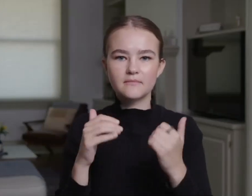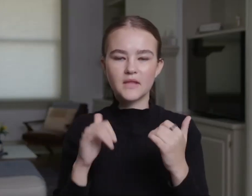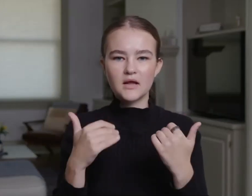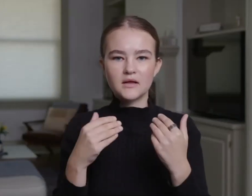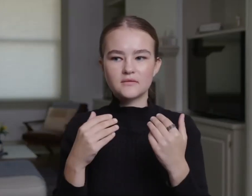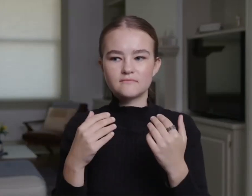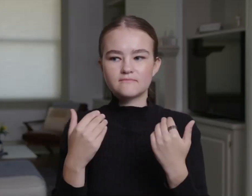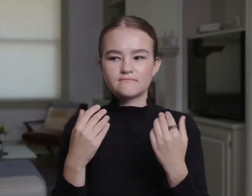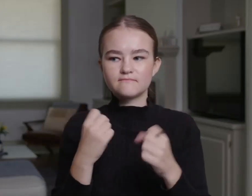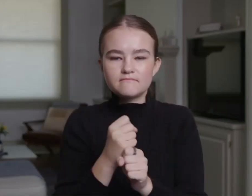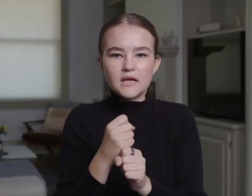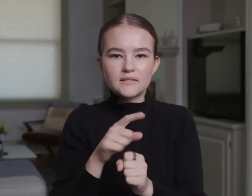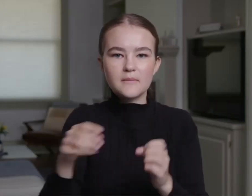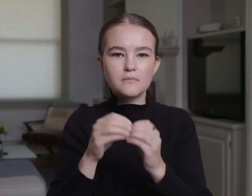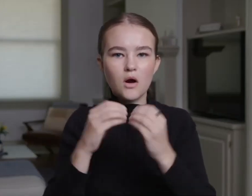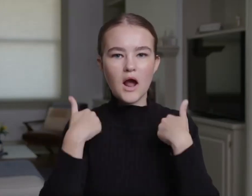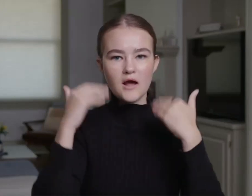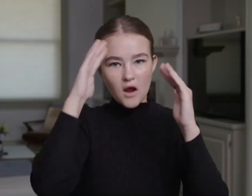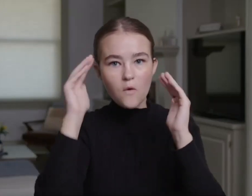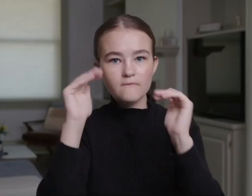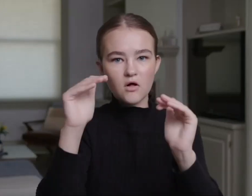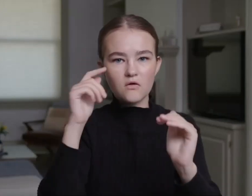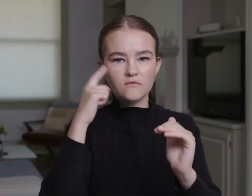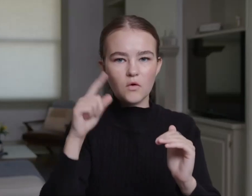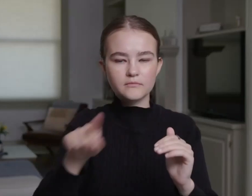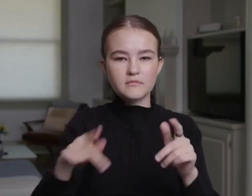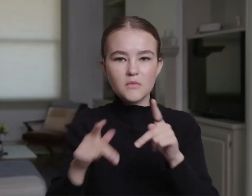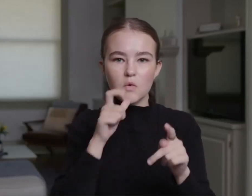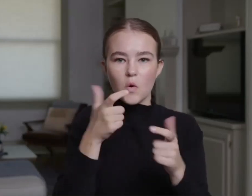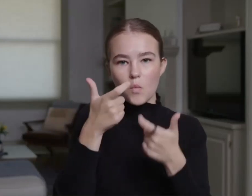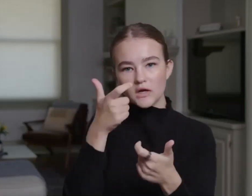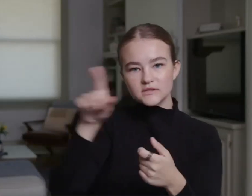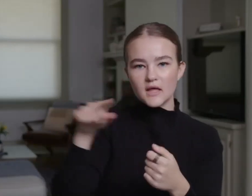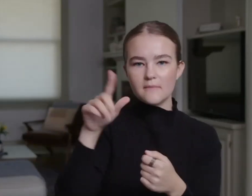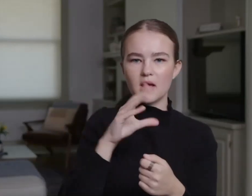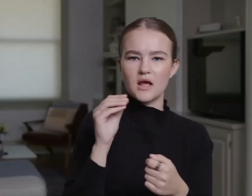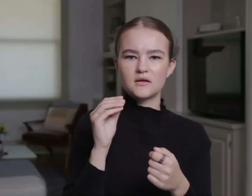with disabilities having more hope and for the people watching these movies